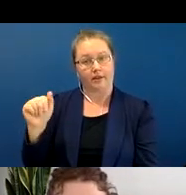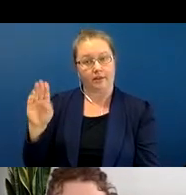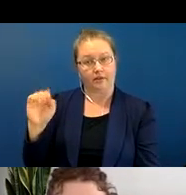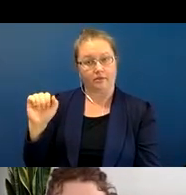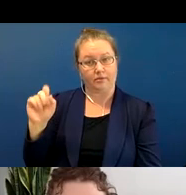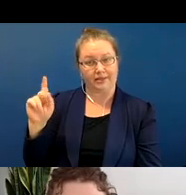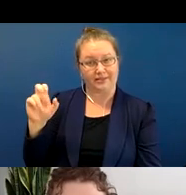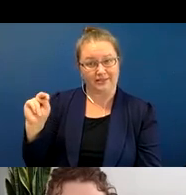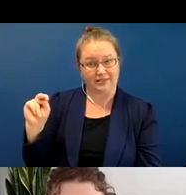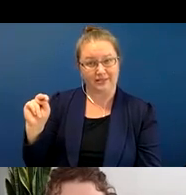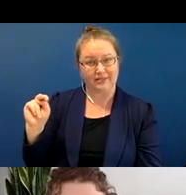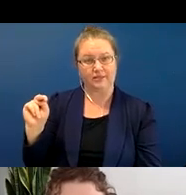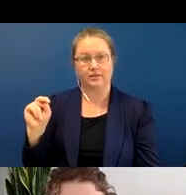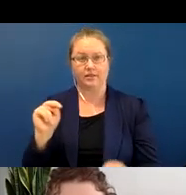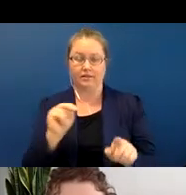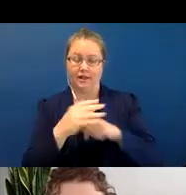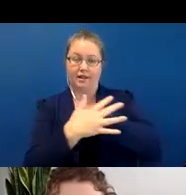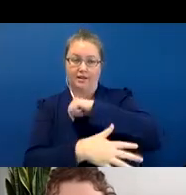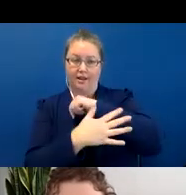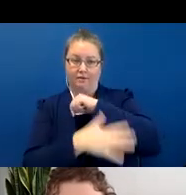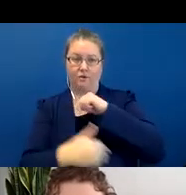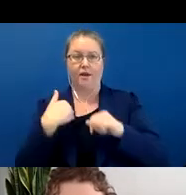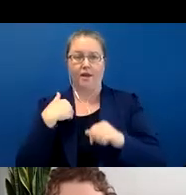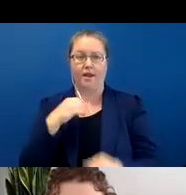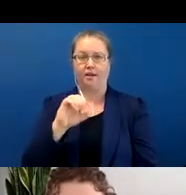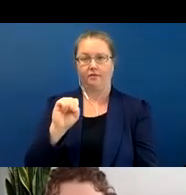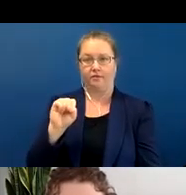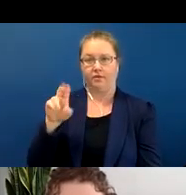has suppletive classificatory stems. So what that means is the stems describe inherent